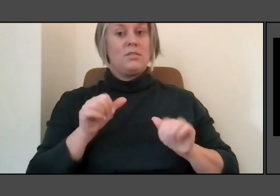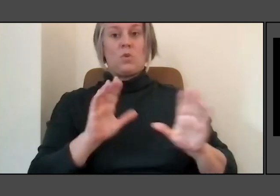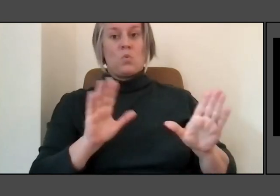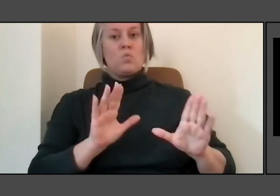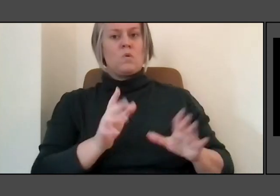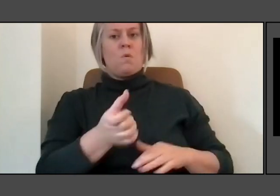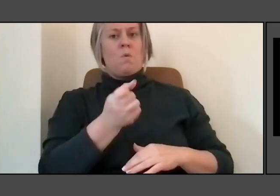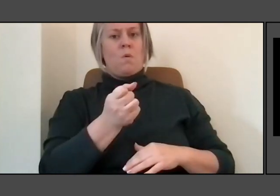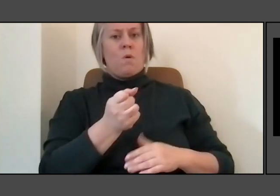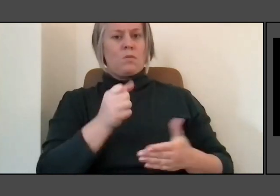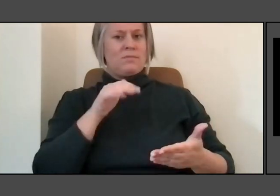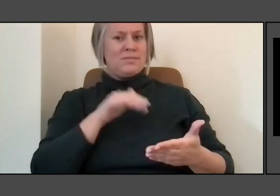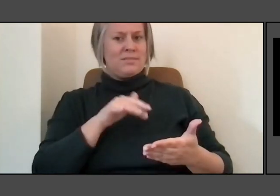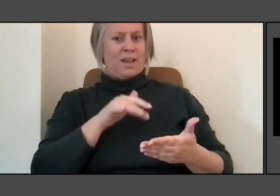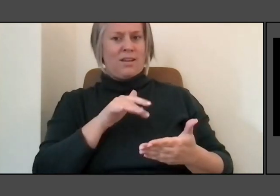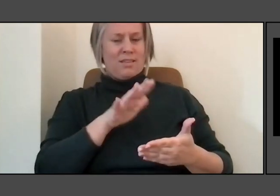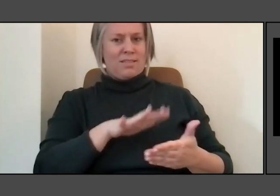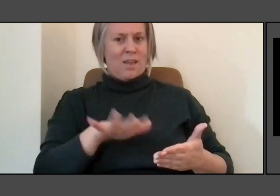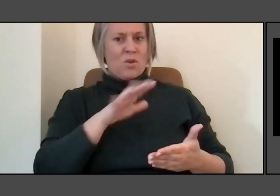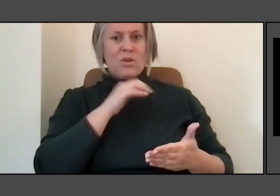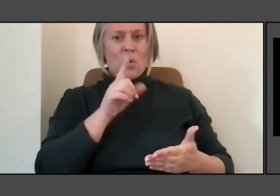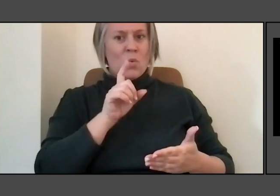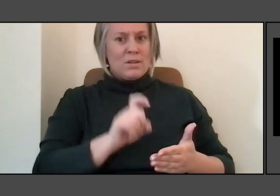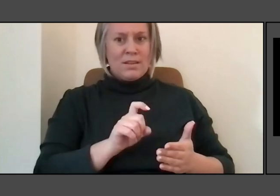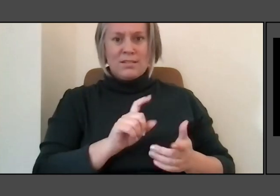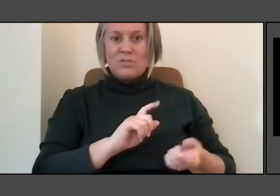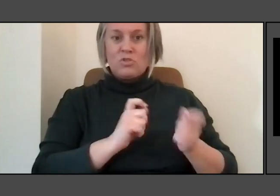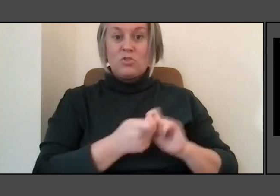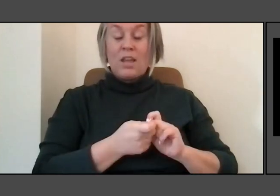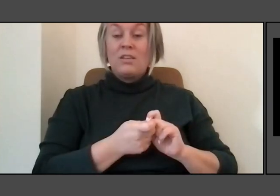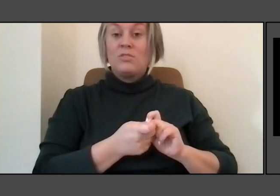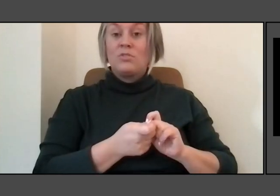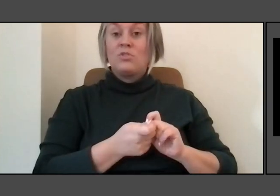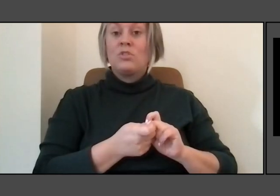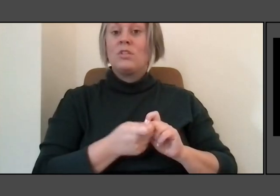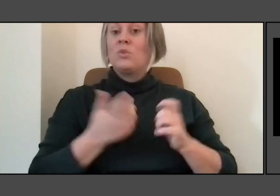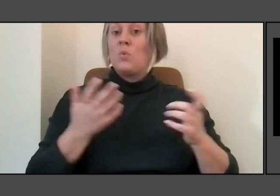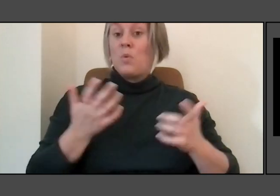and we were able to turn it into a natural kind of landscape